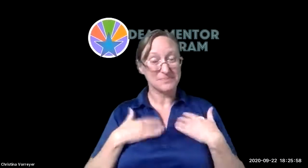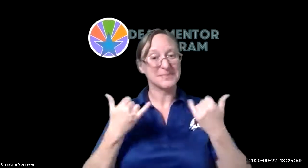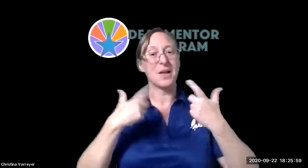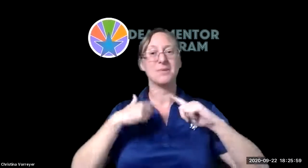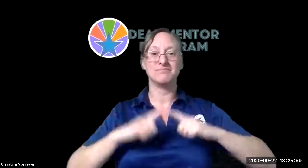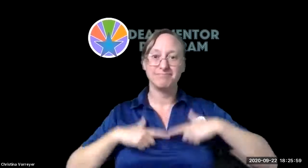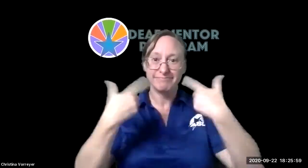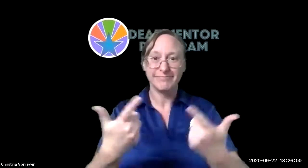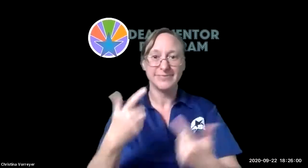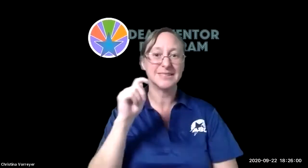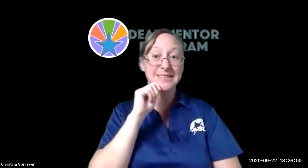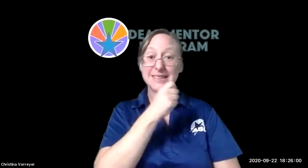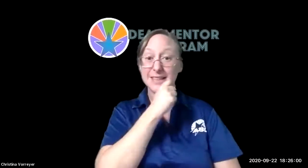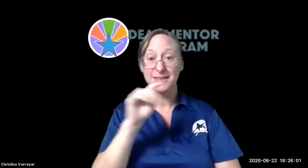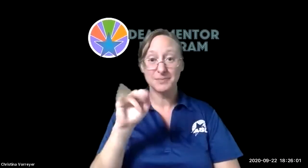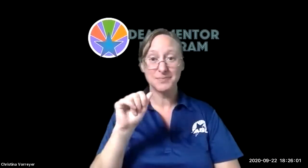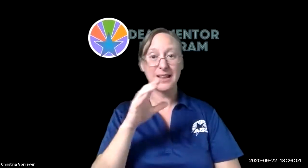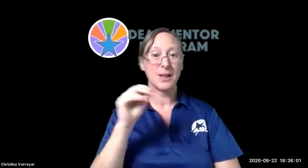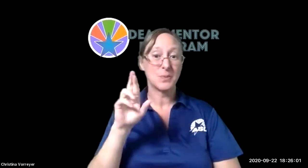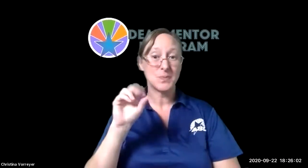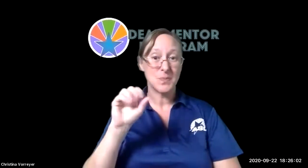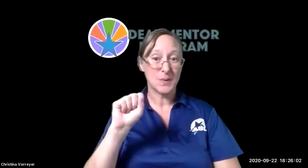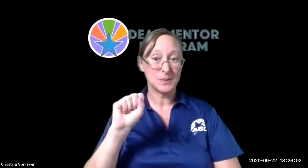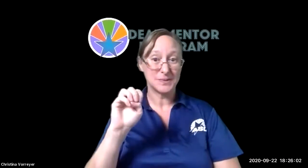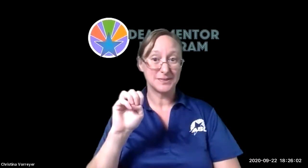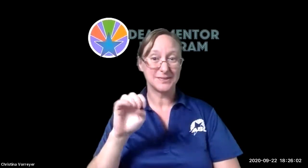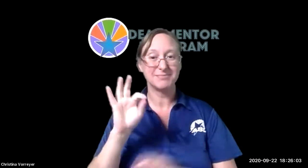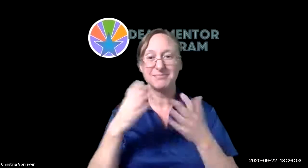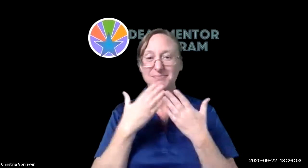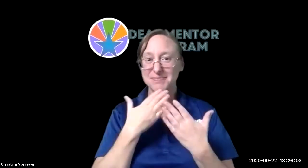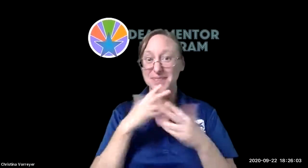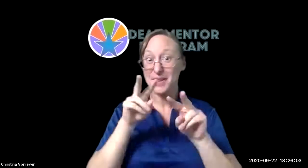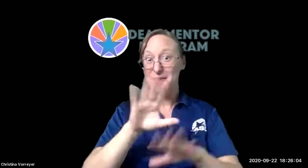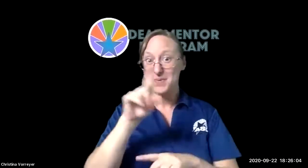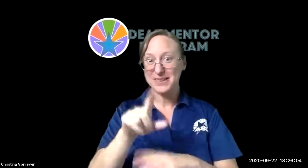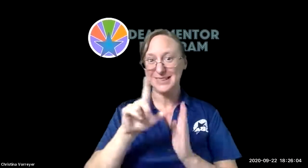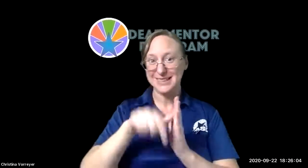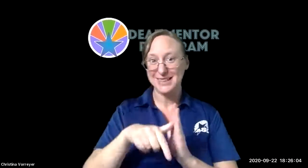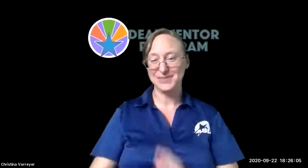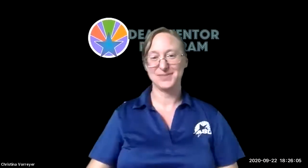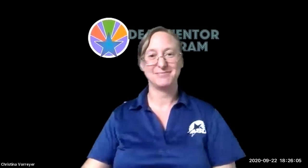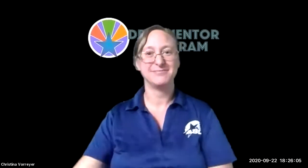forward with that i'll wrap up and i will now turn it over to tina schartzer and roseandracola